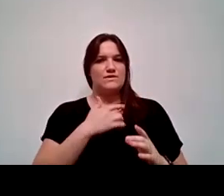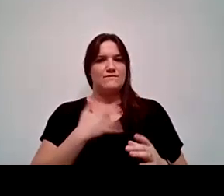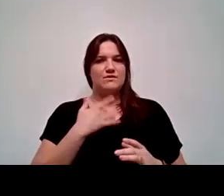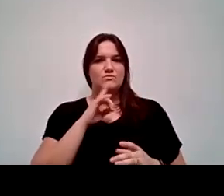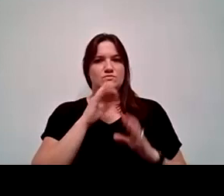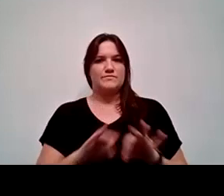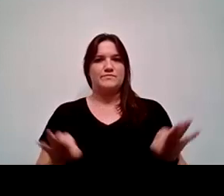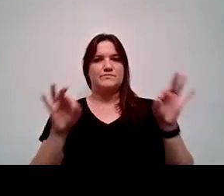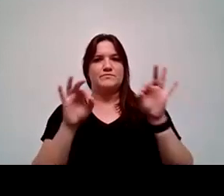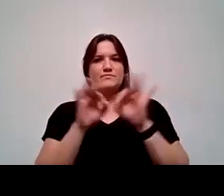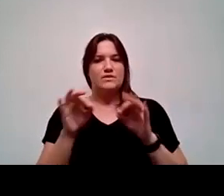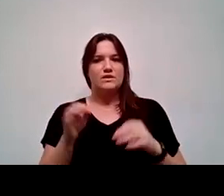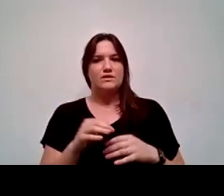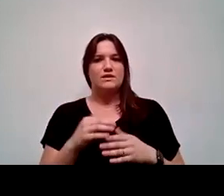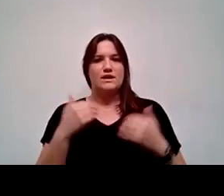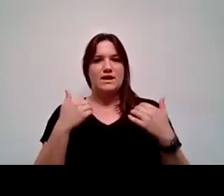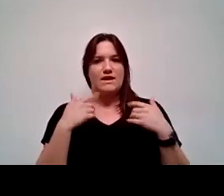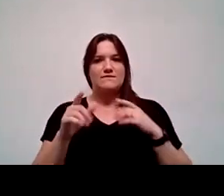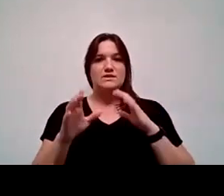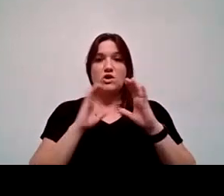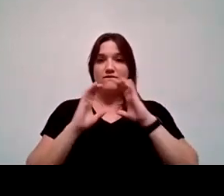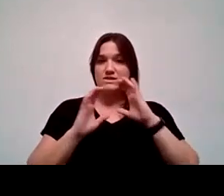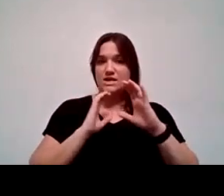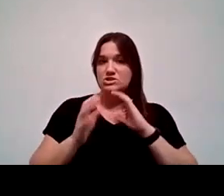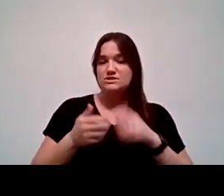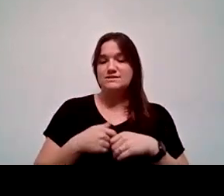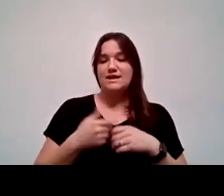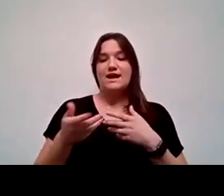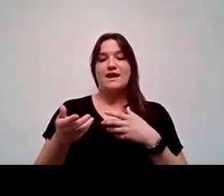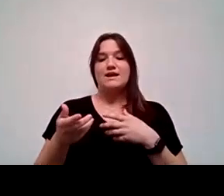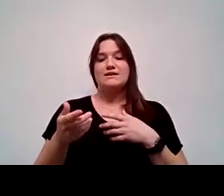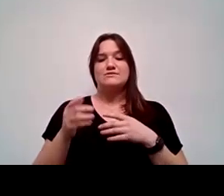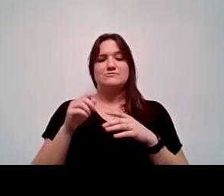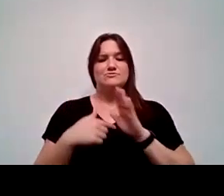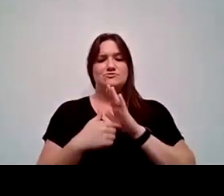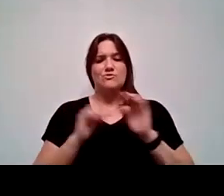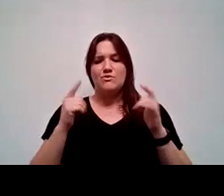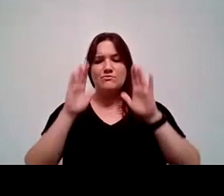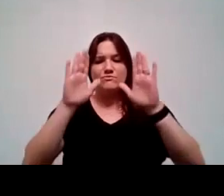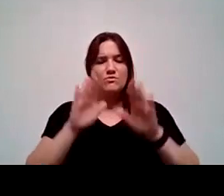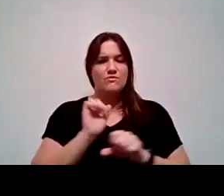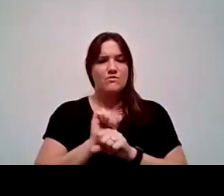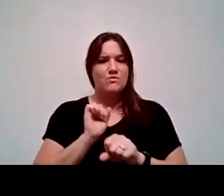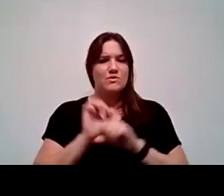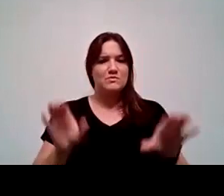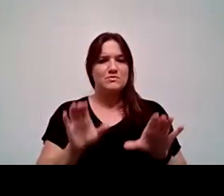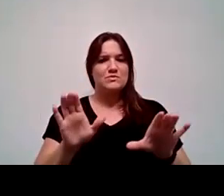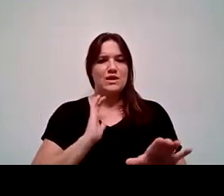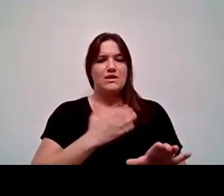and imperative to have these conversations and to show all of the wonderful work that is currently being done on our individual campuses